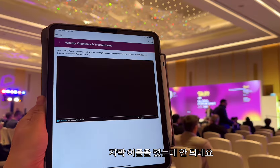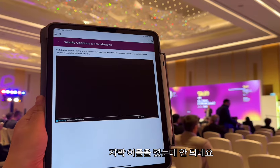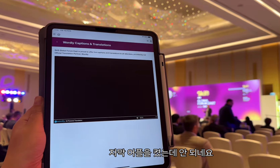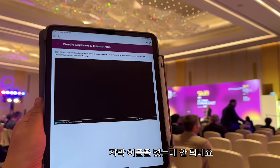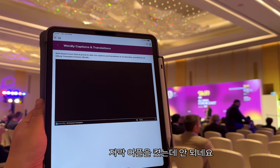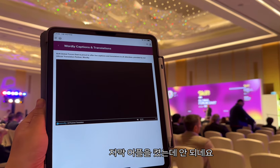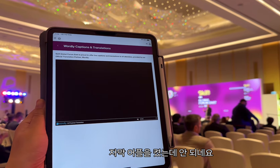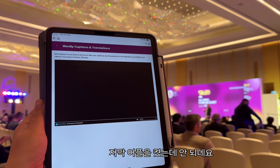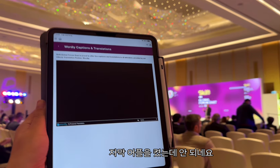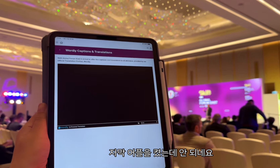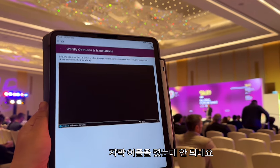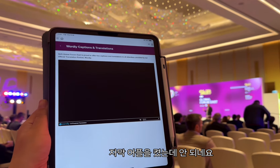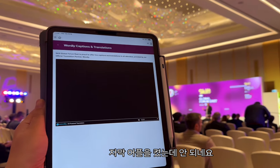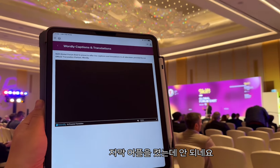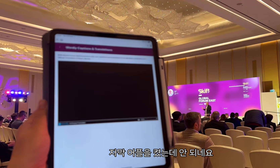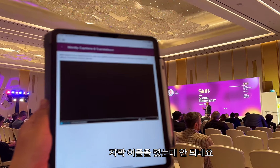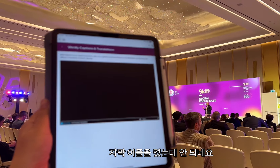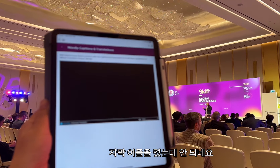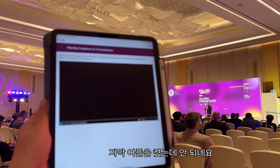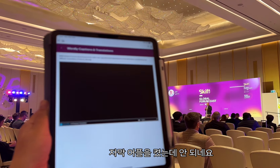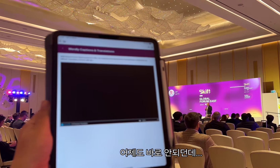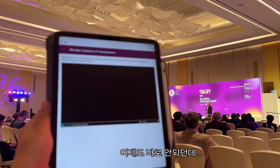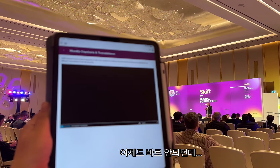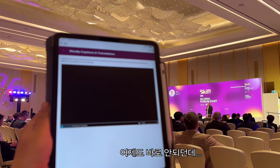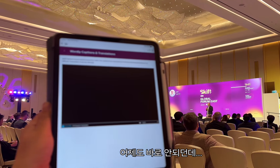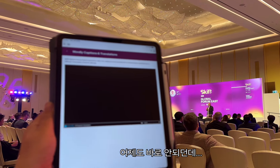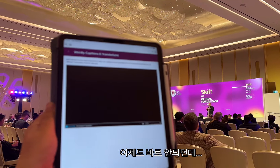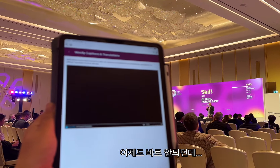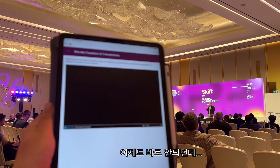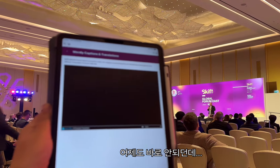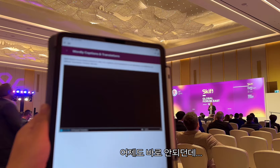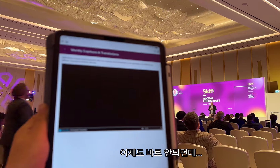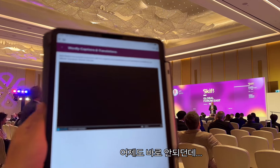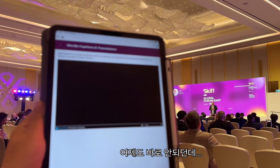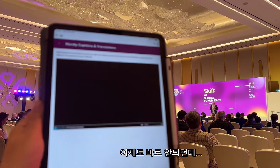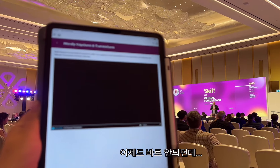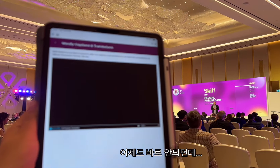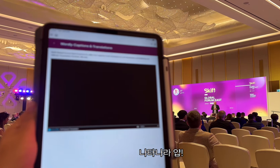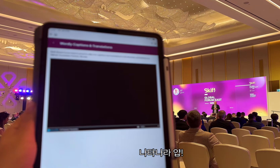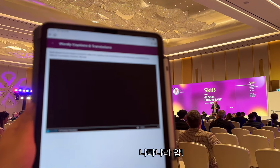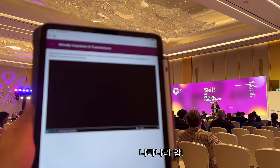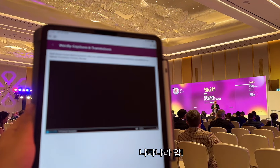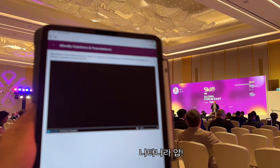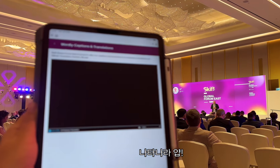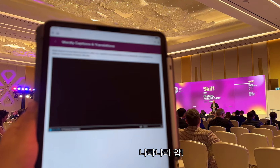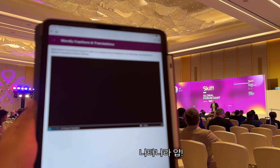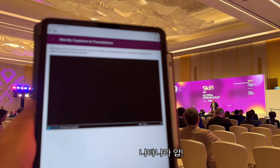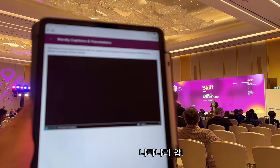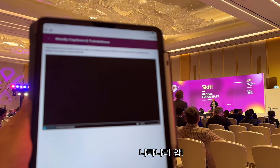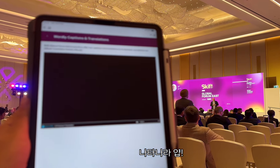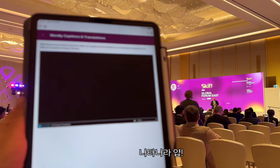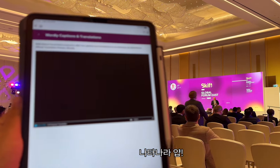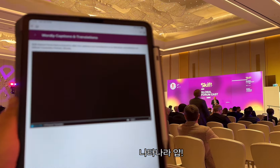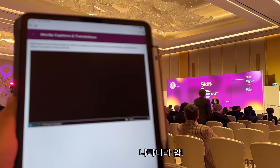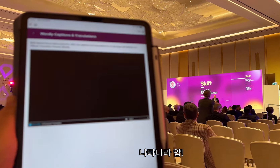I turned on the subtitles app, but it doesn’t work. It didn't work right away yesterday either... Show up! yap!